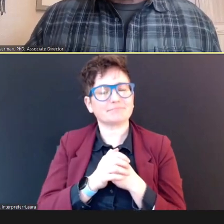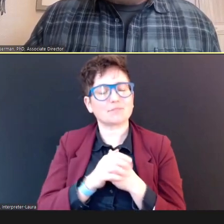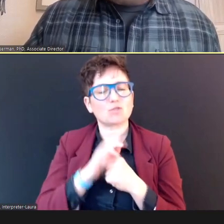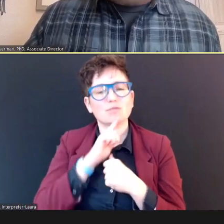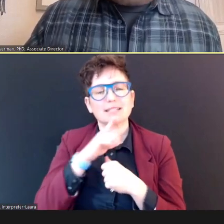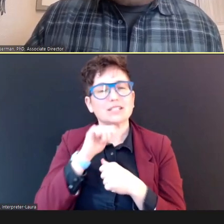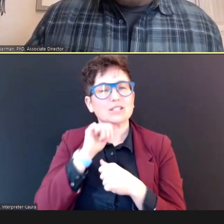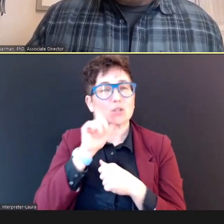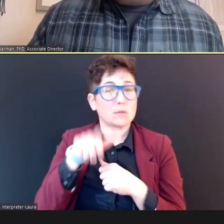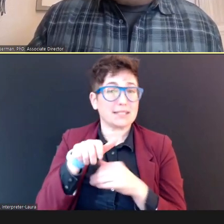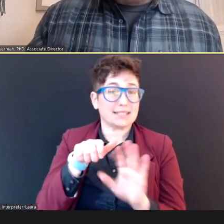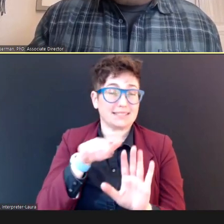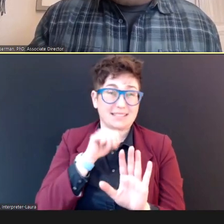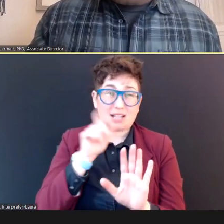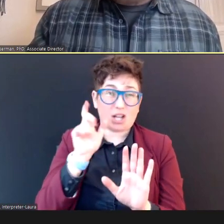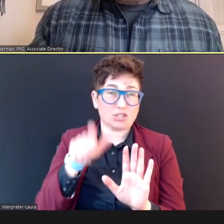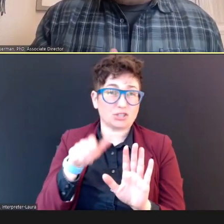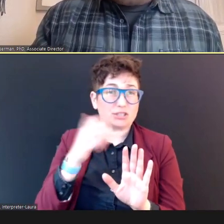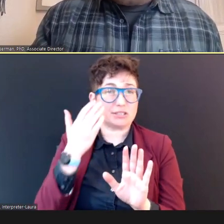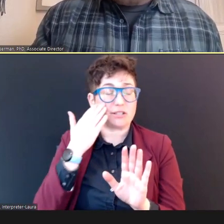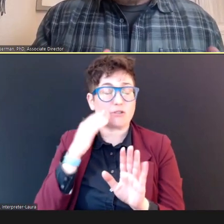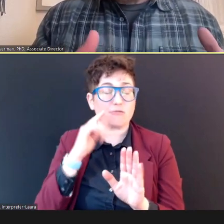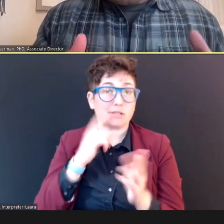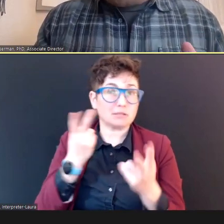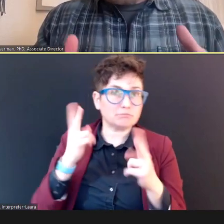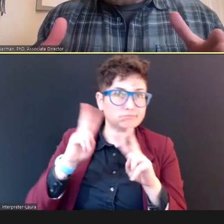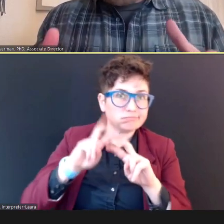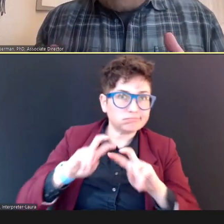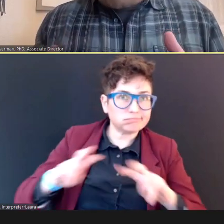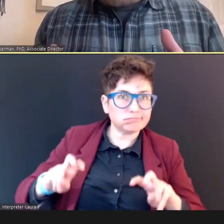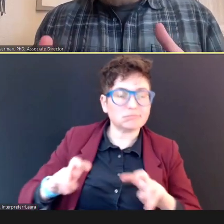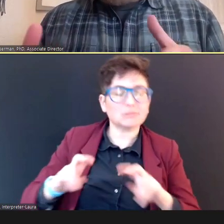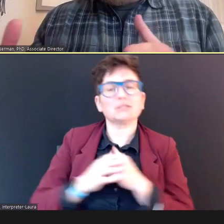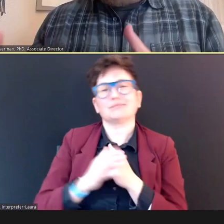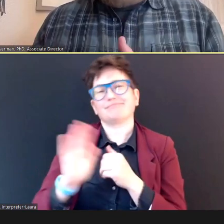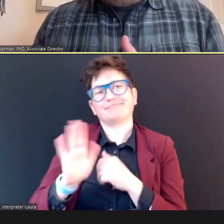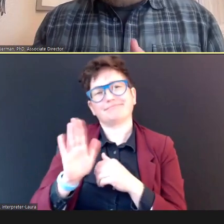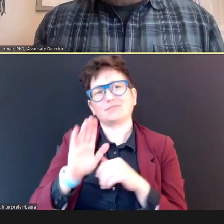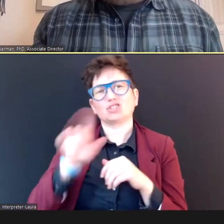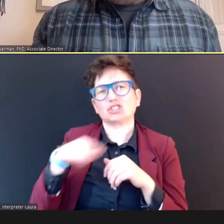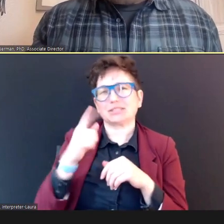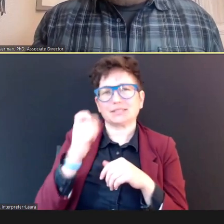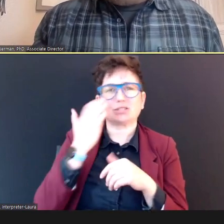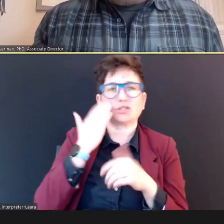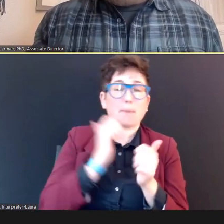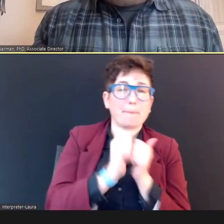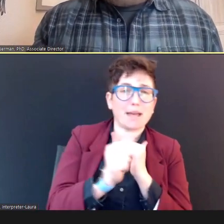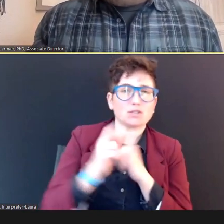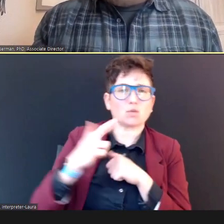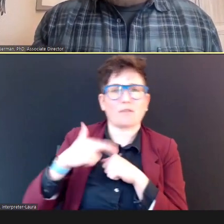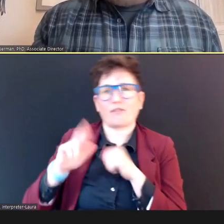beyond knowing a pass or a refer result. (next slide). DR.